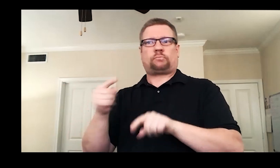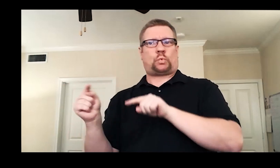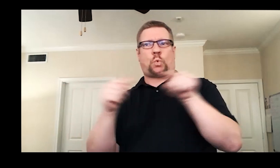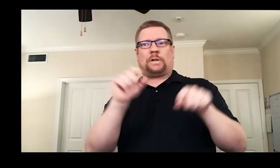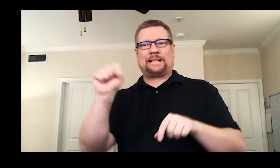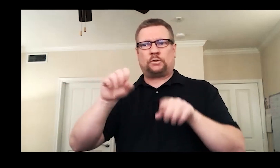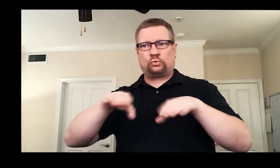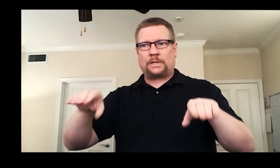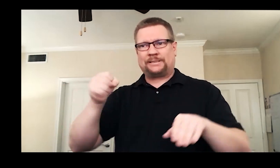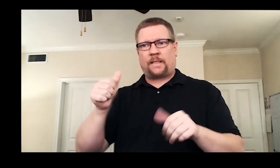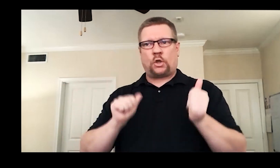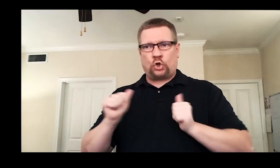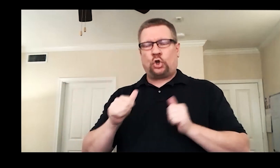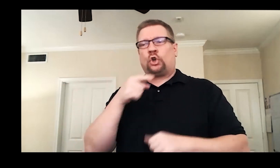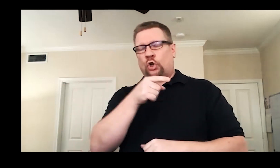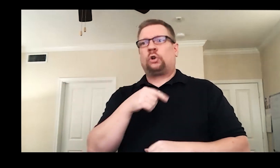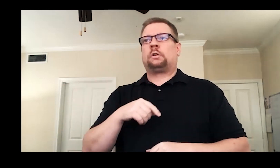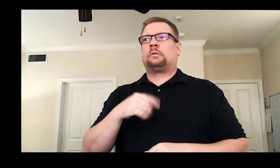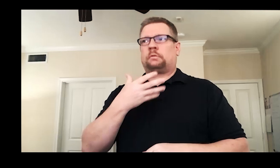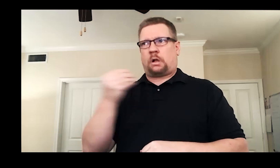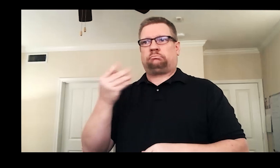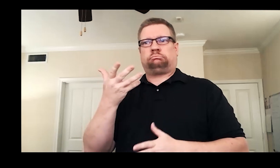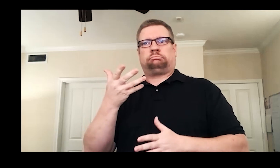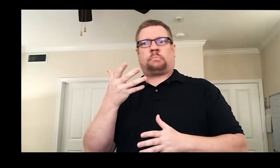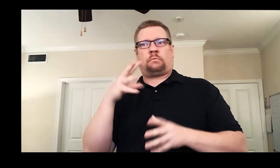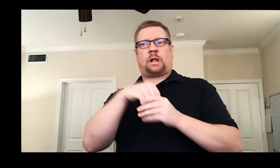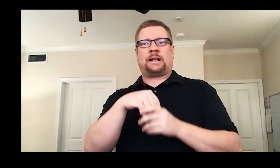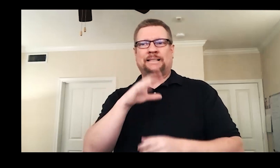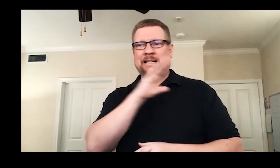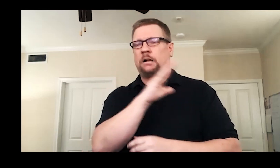We went to Seattle Children's Theater and